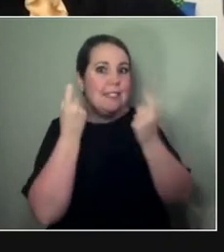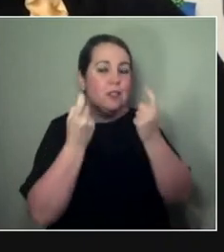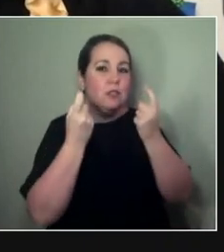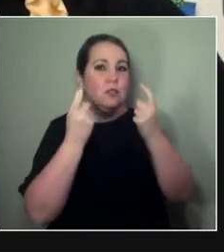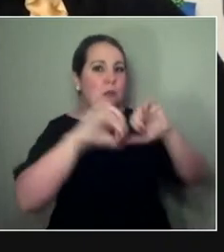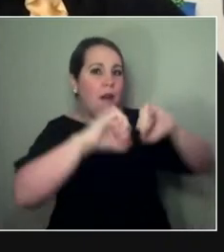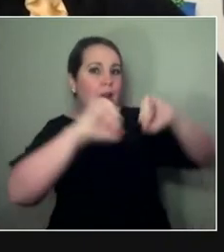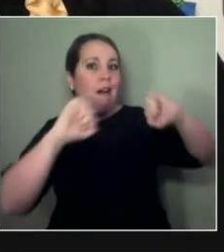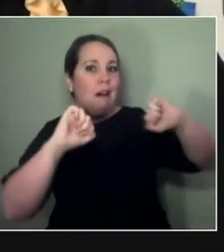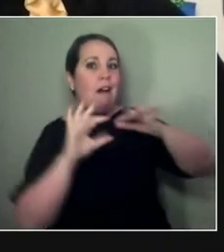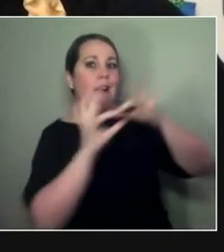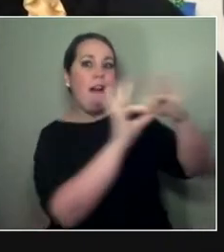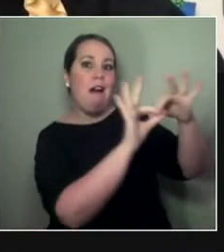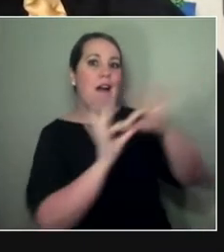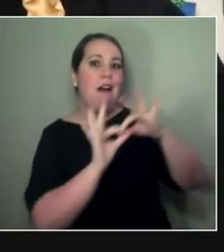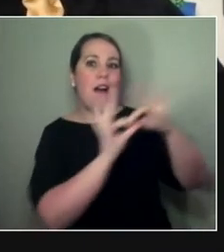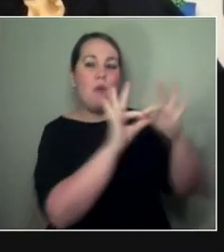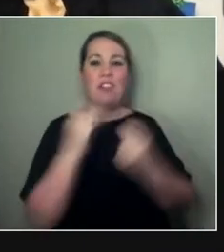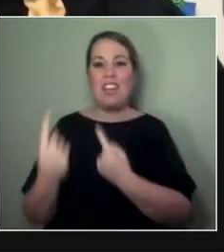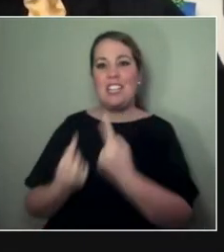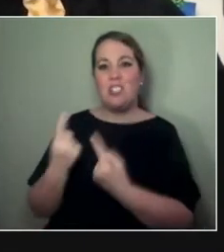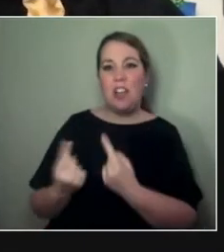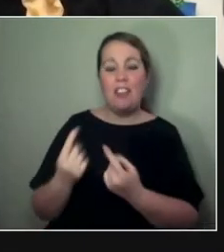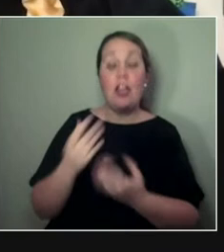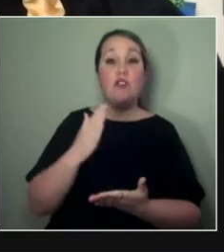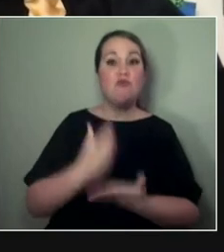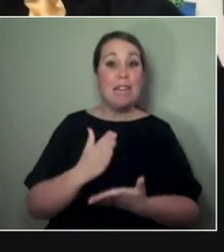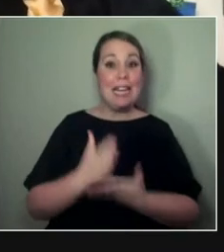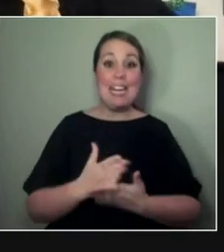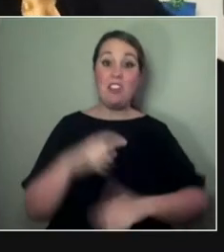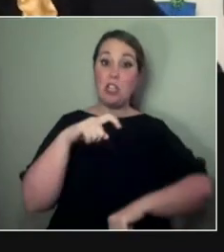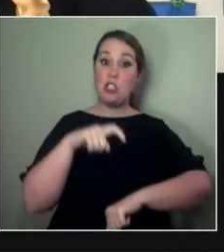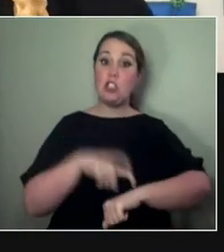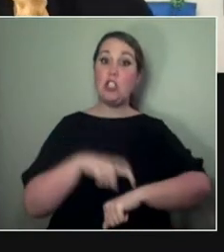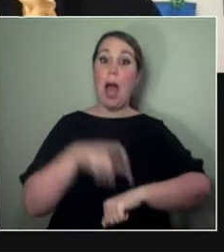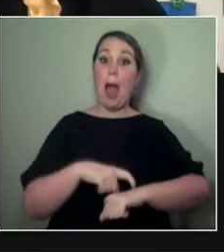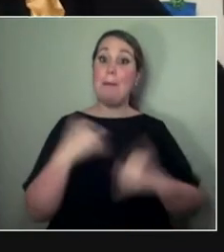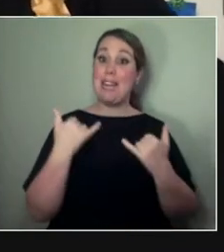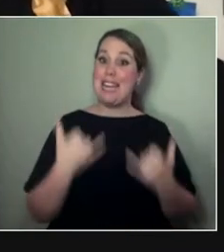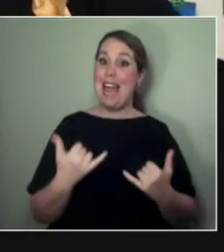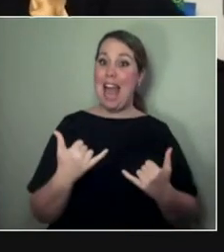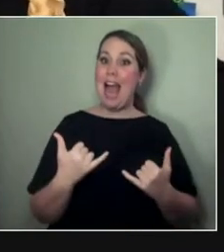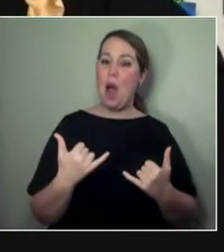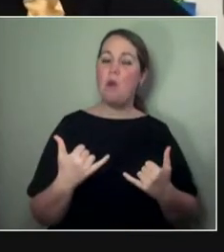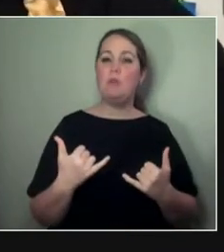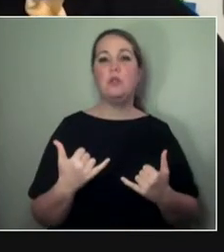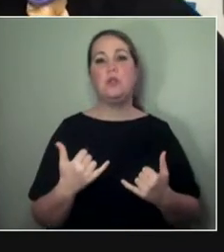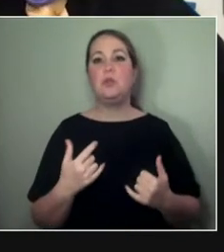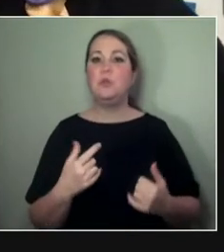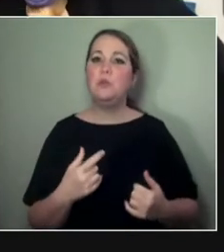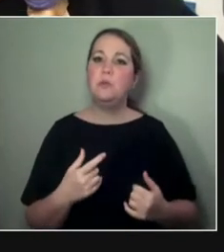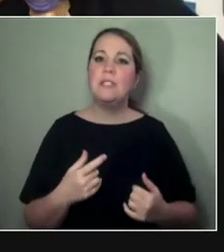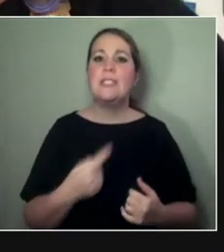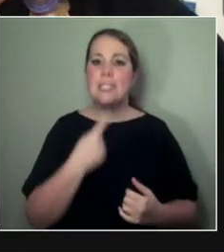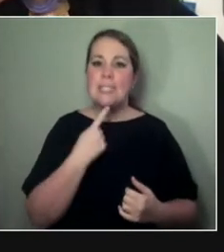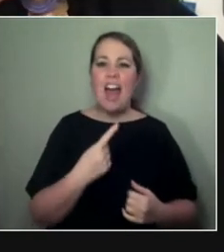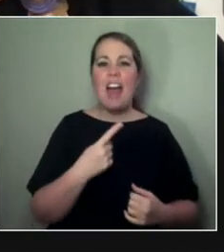to do the thing that you never thought you'd do or write the email you never thought you'd write or try and connect